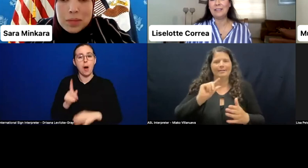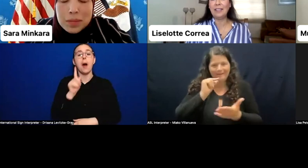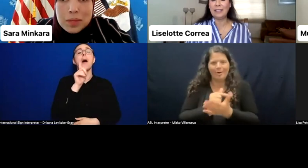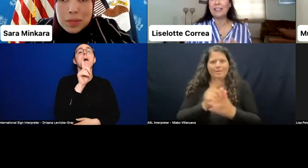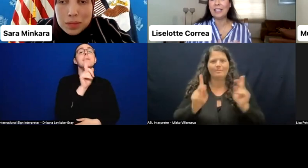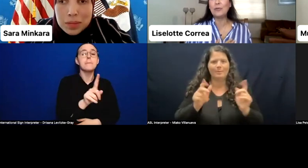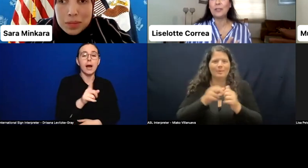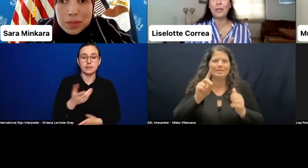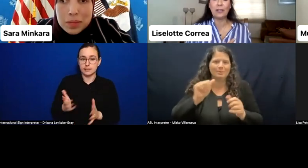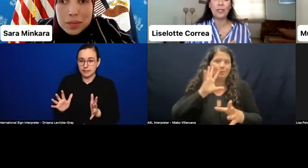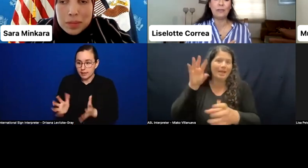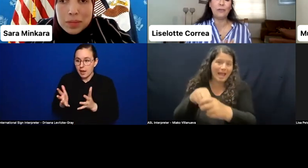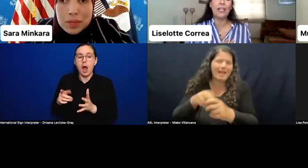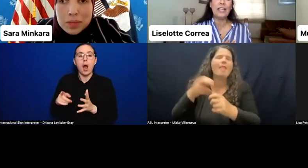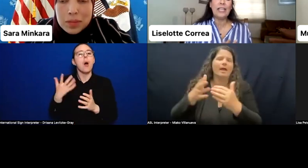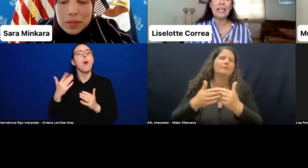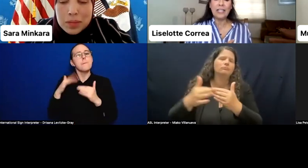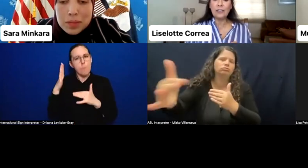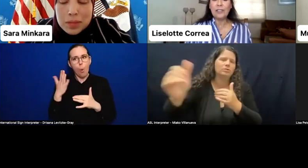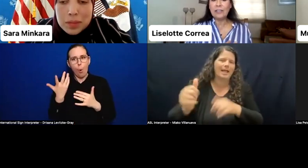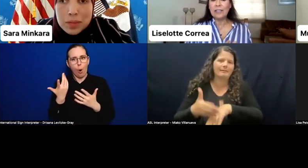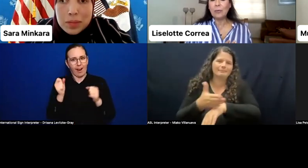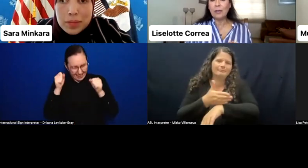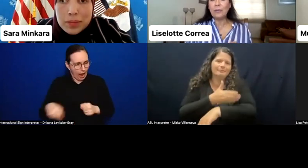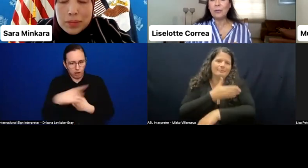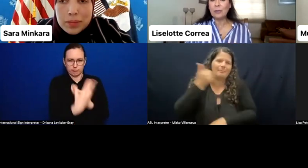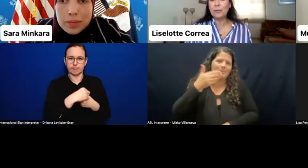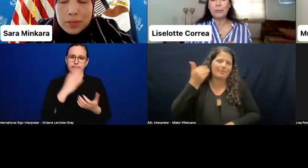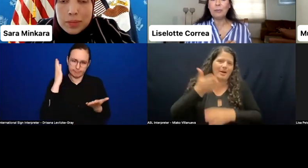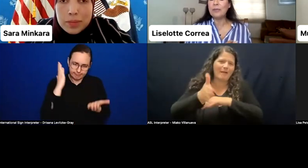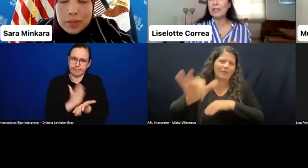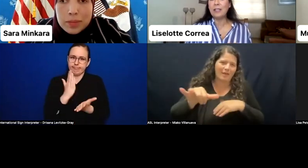And that's what we are looking for. And I consider that one of the groups of people